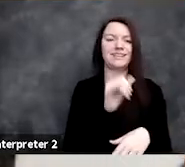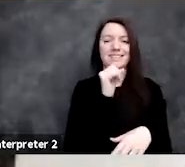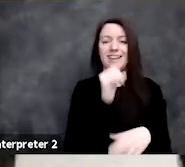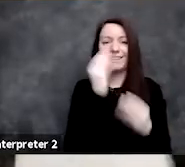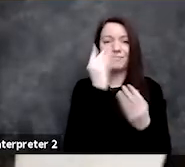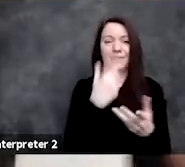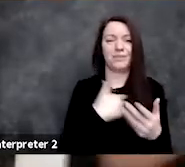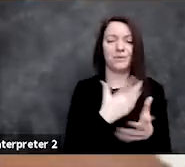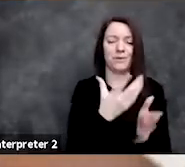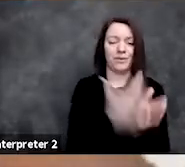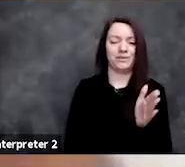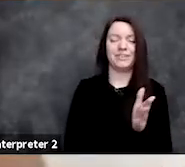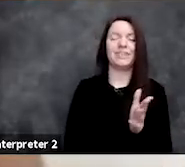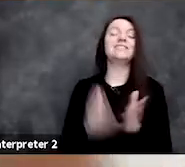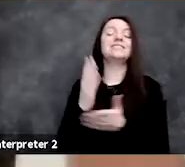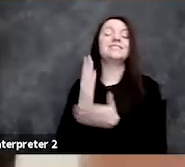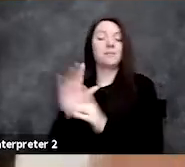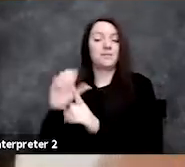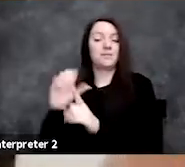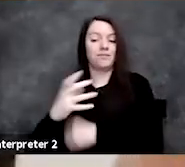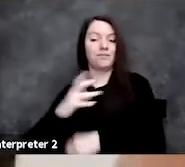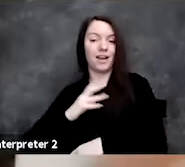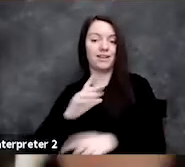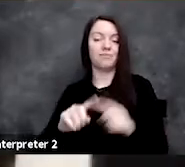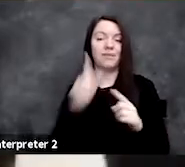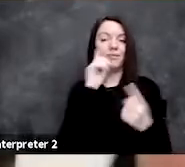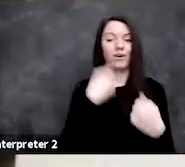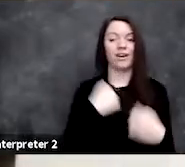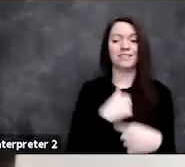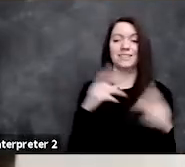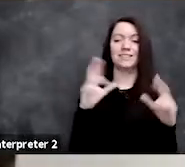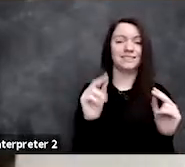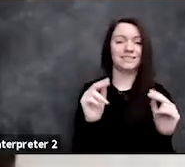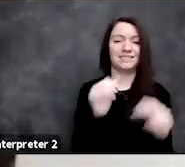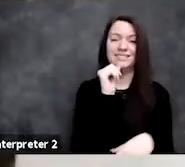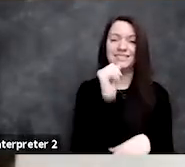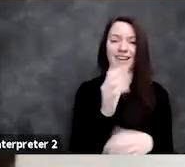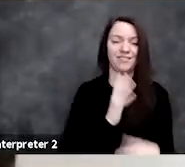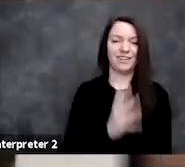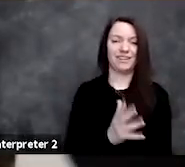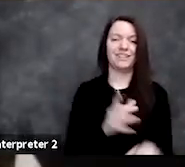It's fine in other settings maybe but that's not what we want in a health setting, same with robustness.